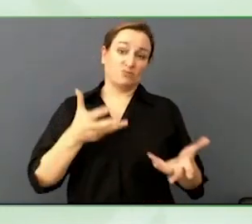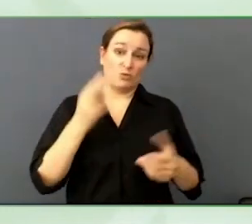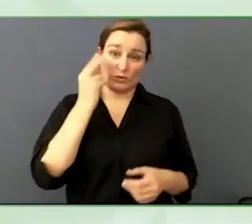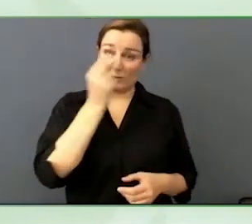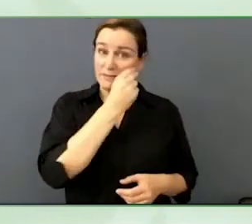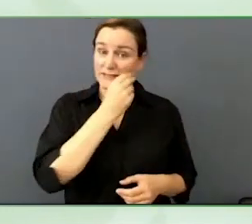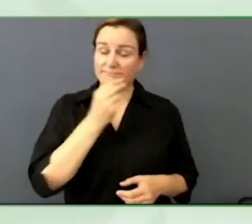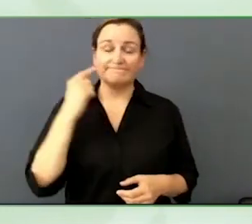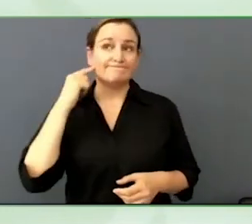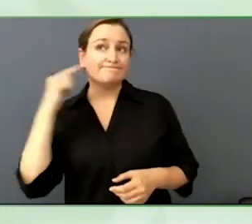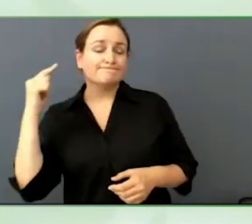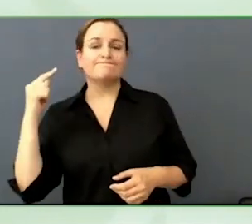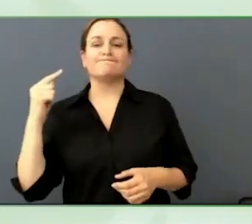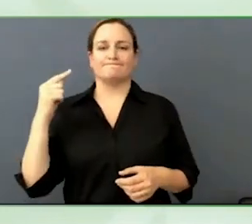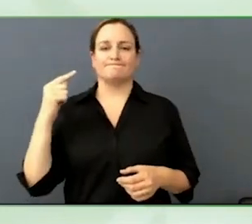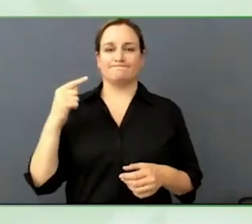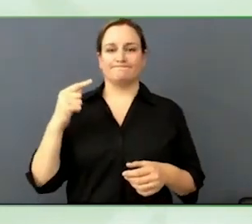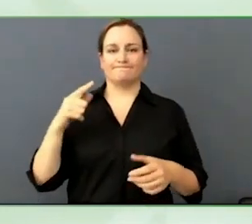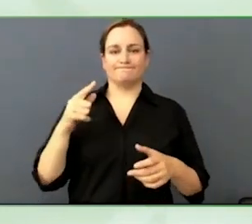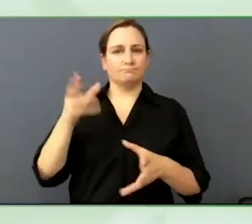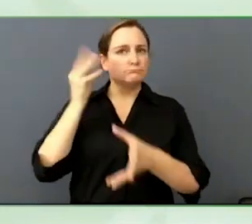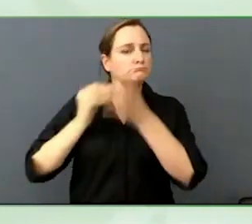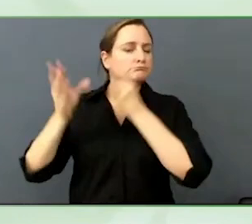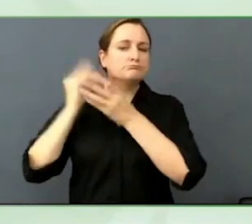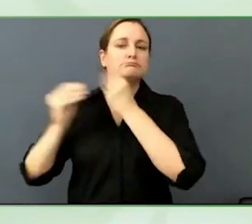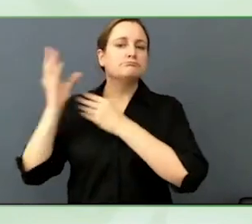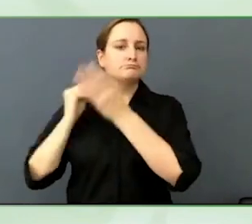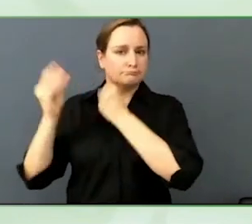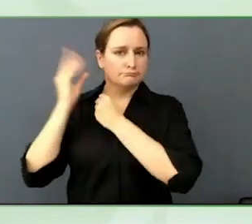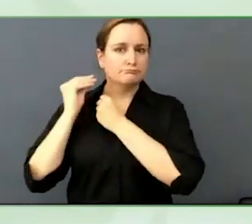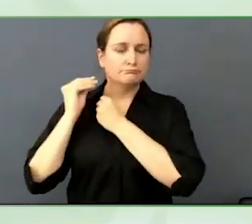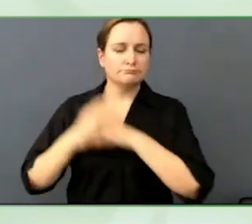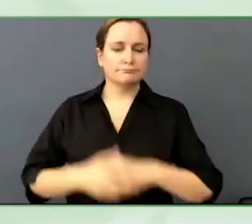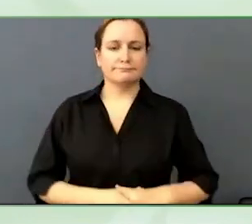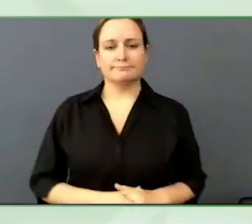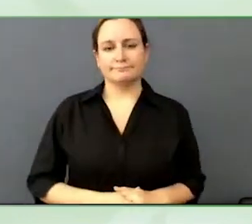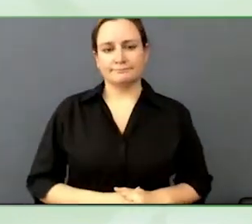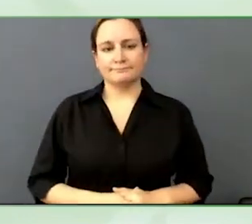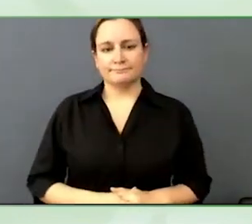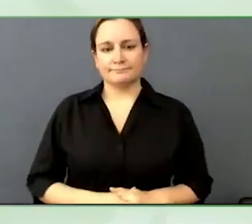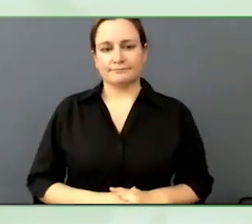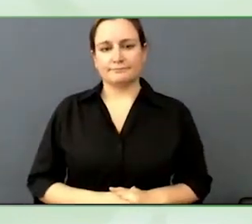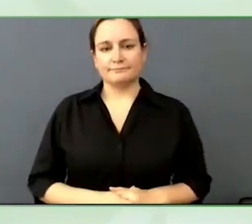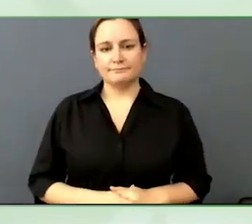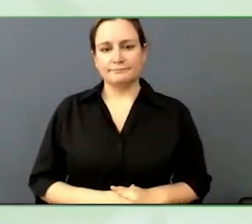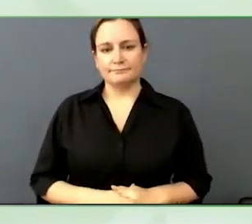Again, it comes back to awareness and understanding of what is needed to implement it well.